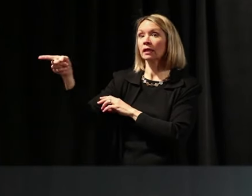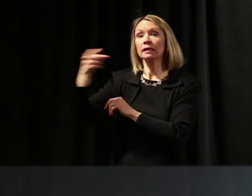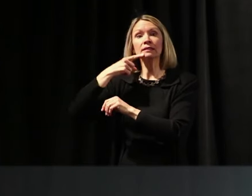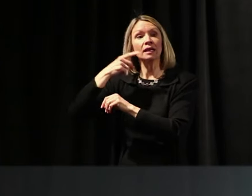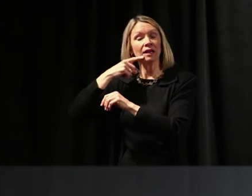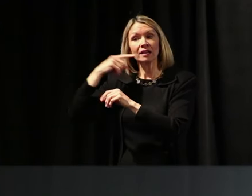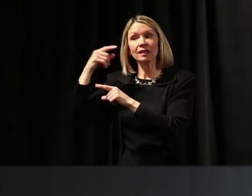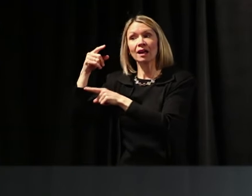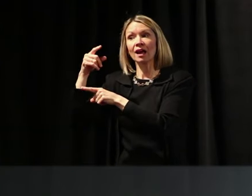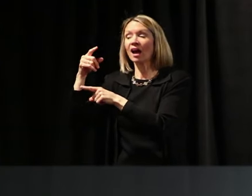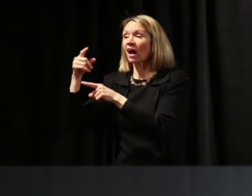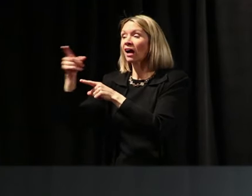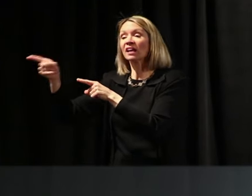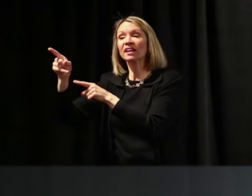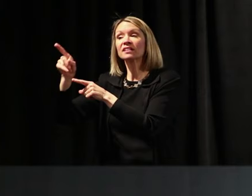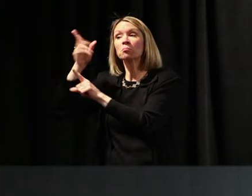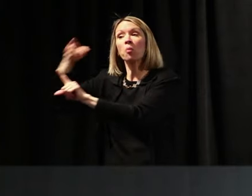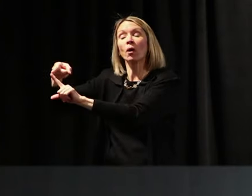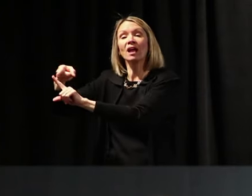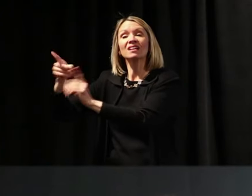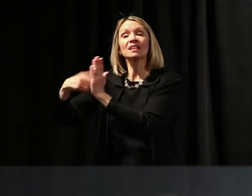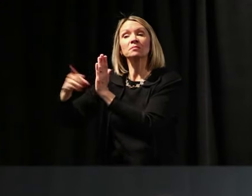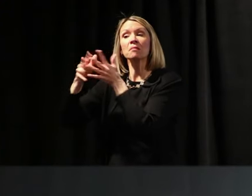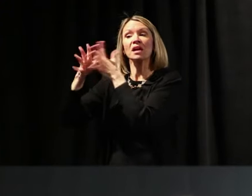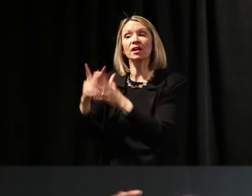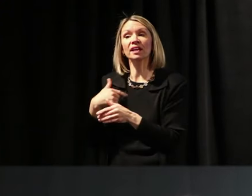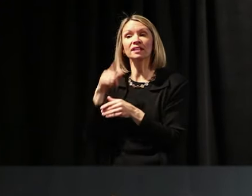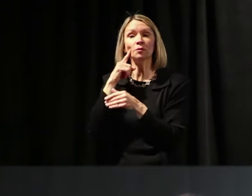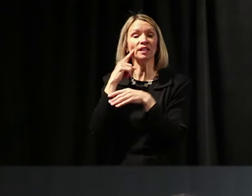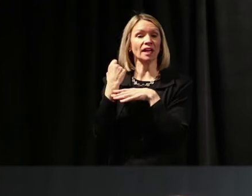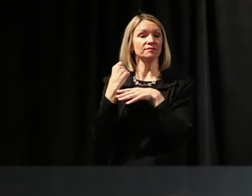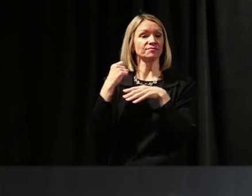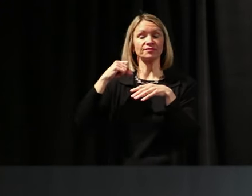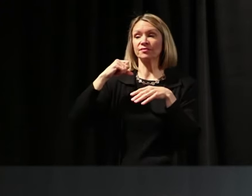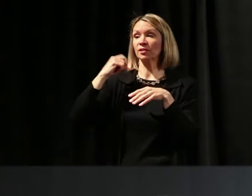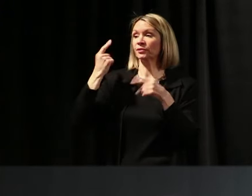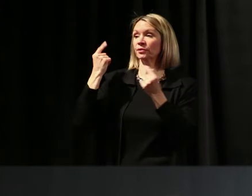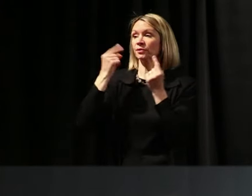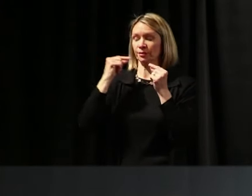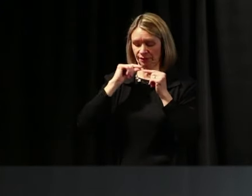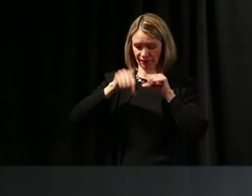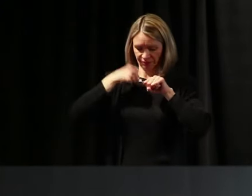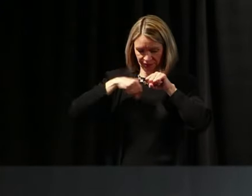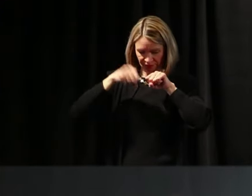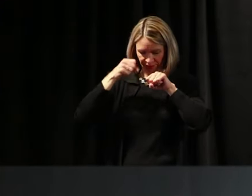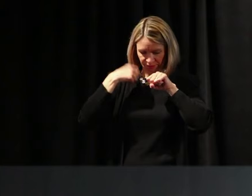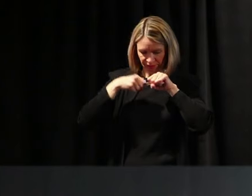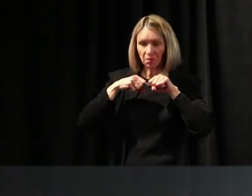their heads stuck in the sand. Because we've been number one for so long, for so many years.